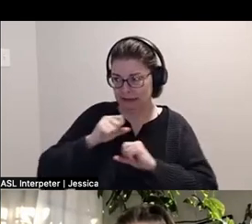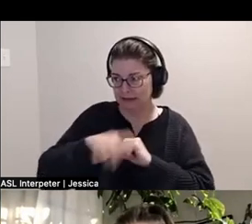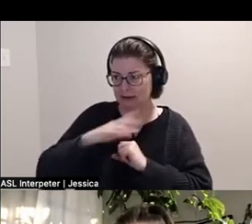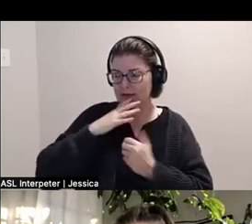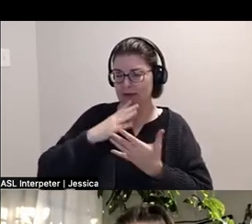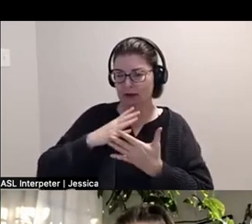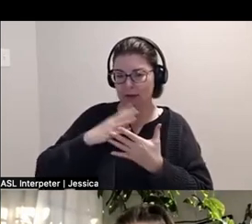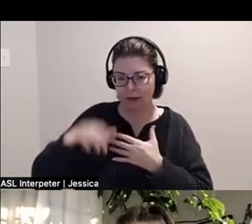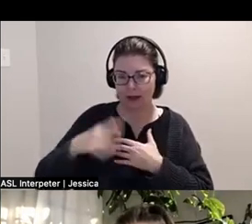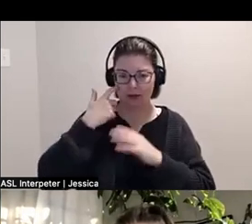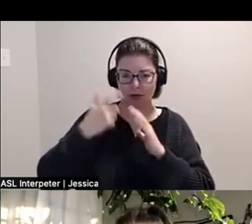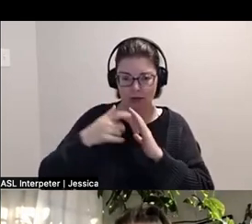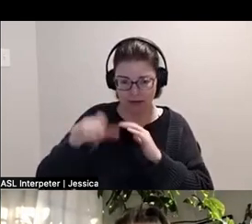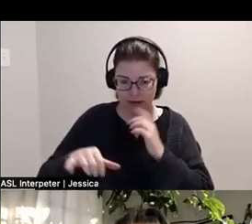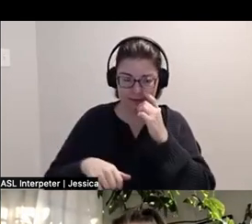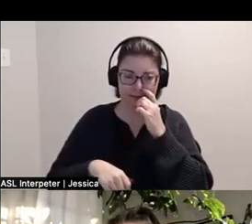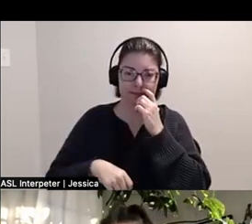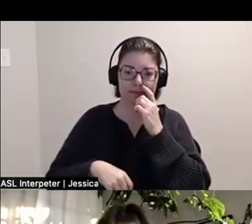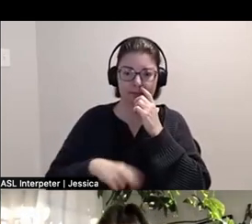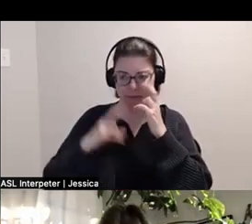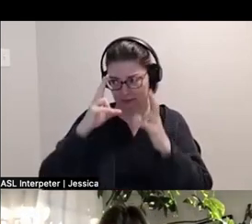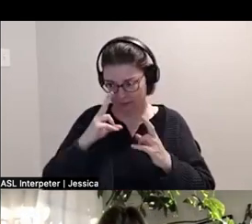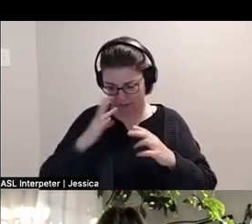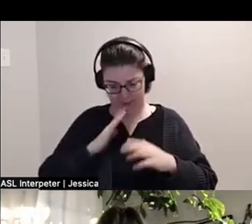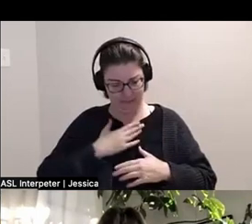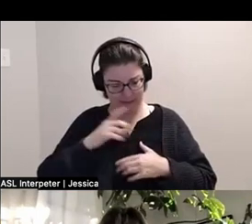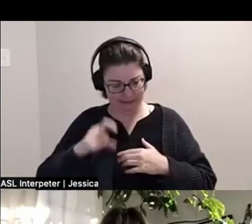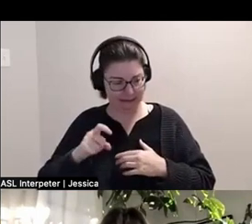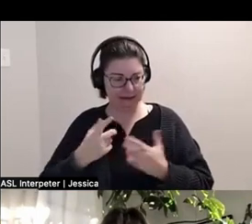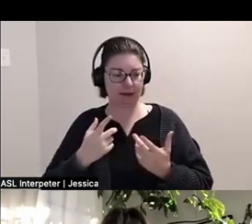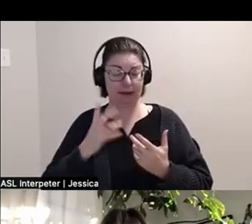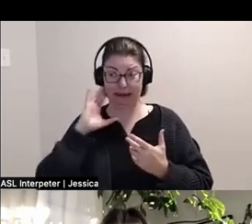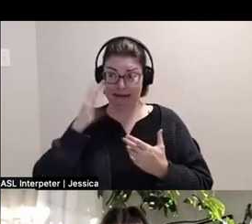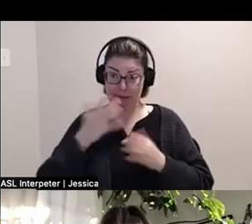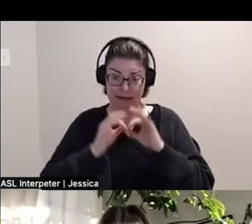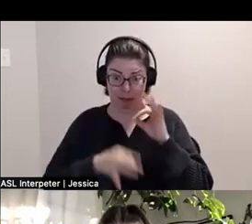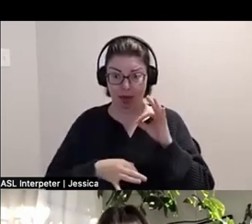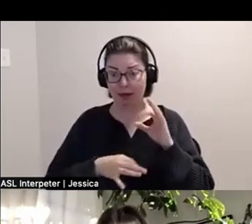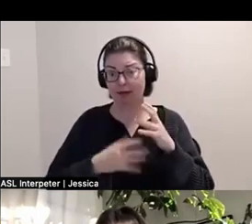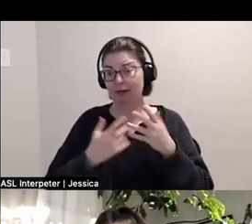and acknowledge them and honor our needs. And I guess maybe it sounds simple just like making work about needs,